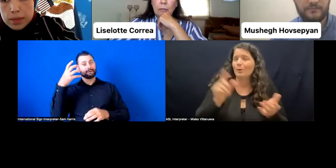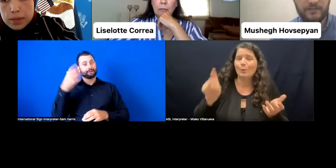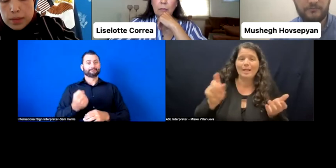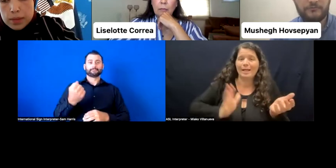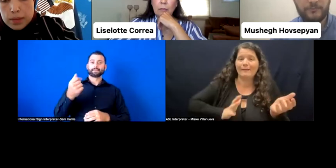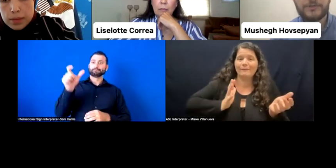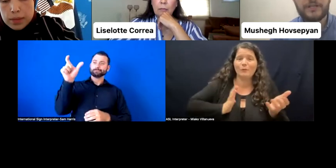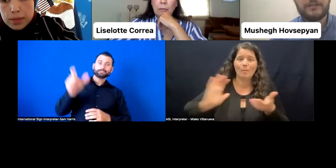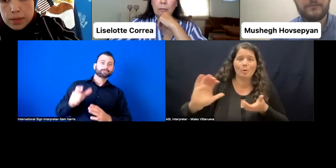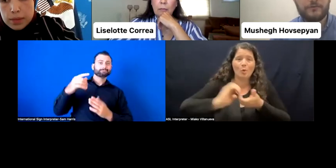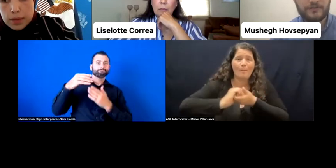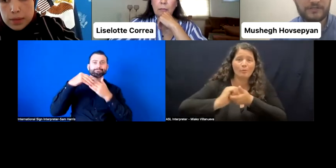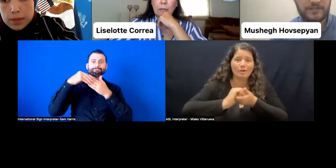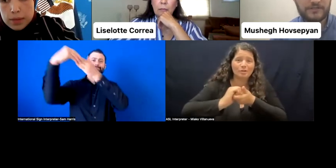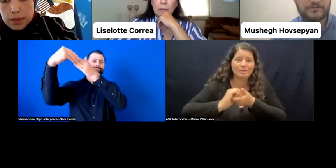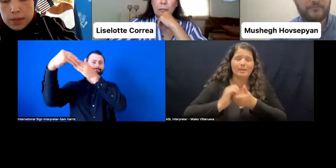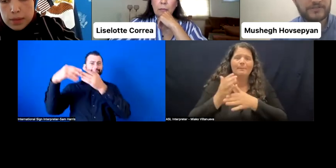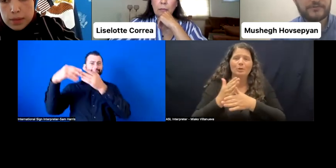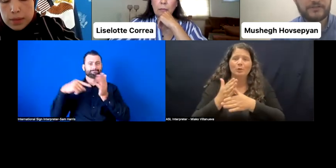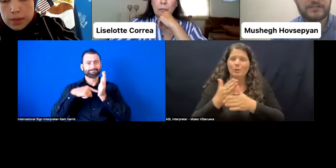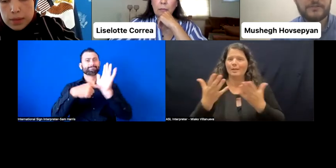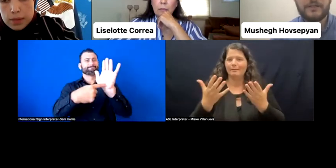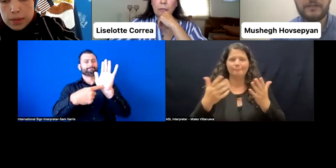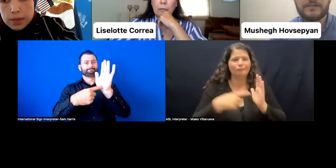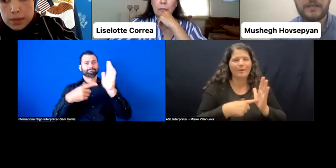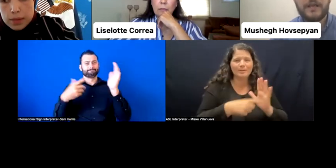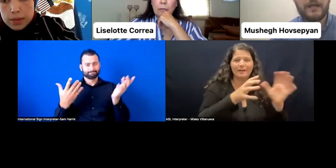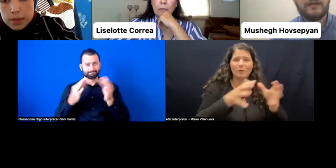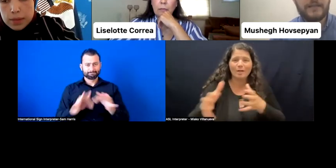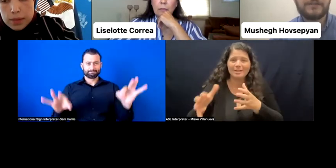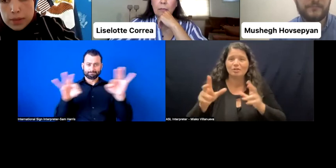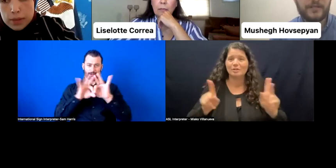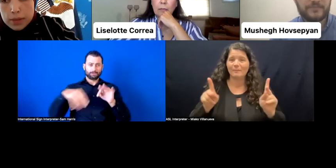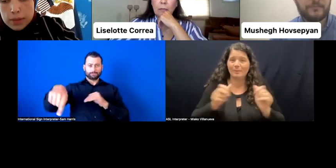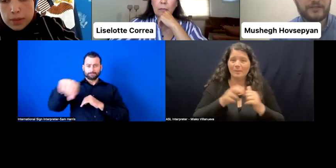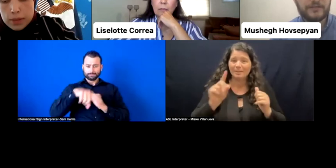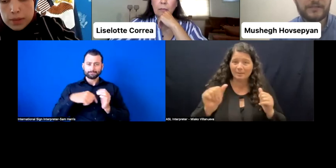between representative organizations of persons with disabilities and election management bodies.